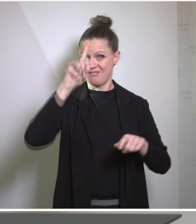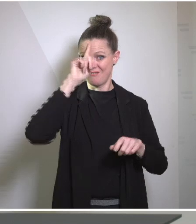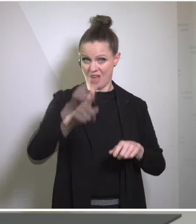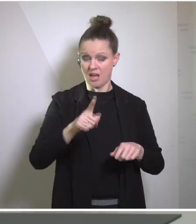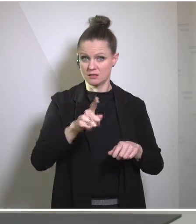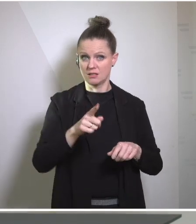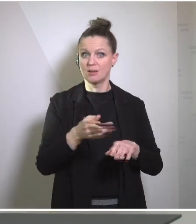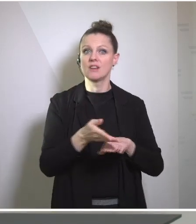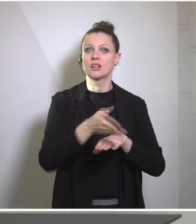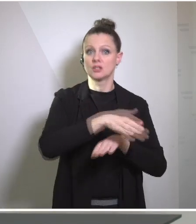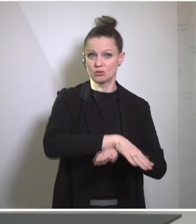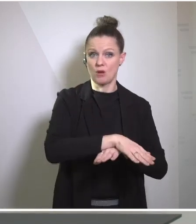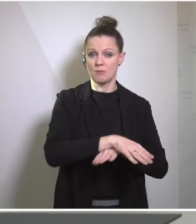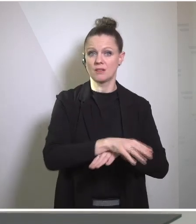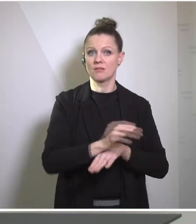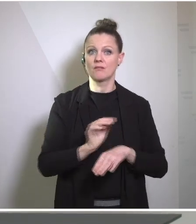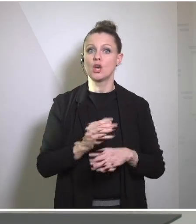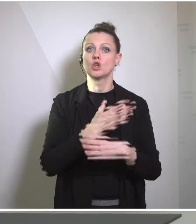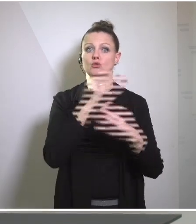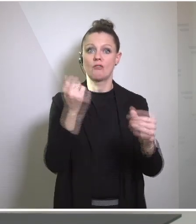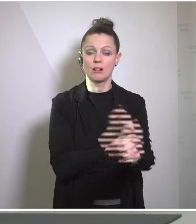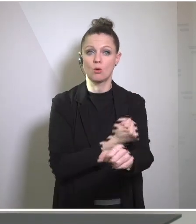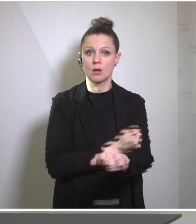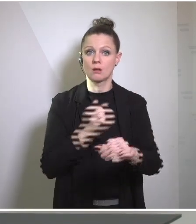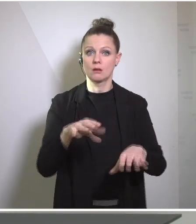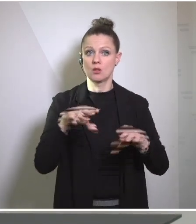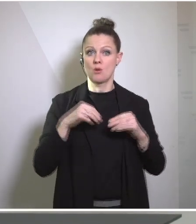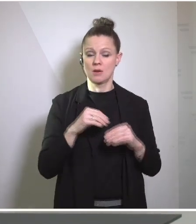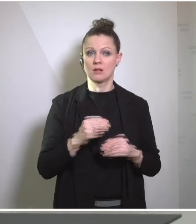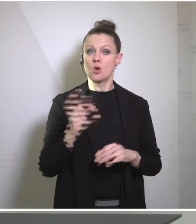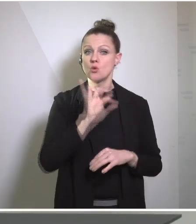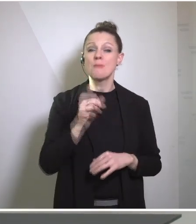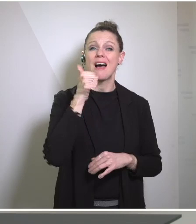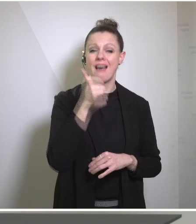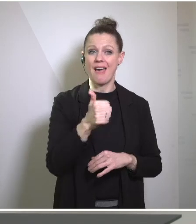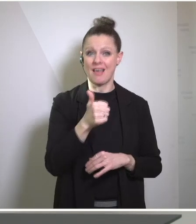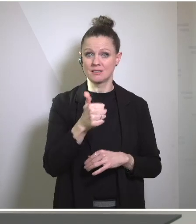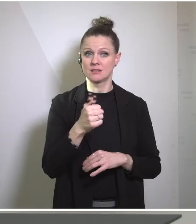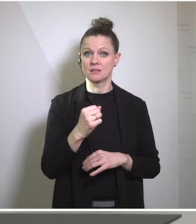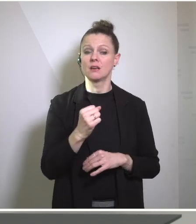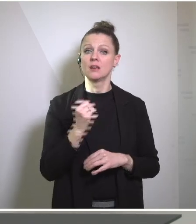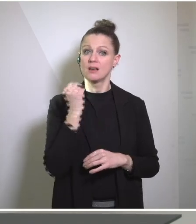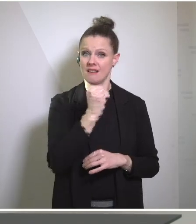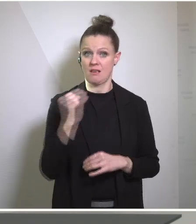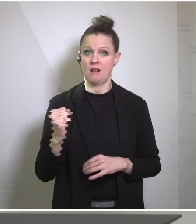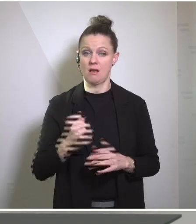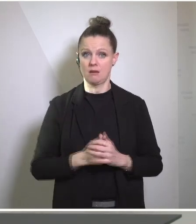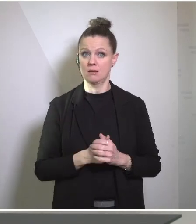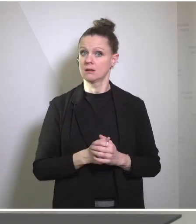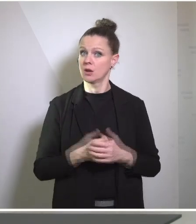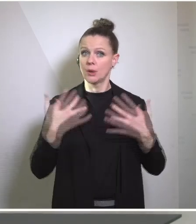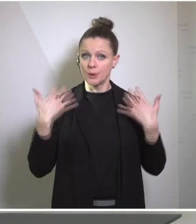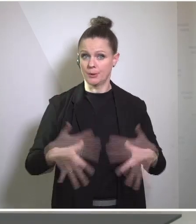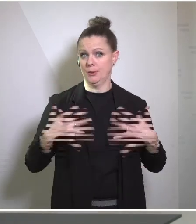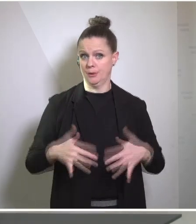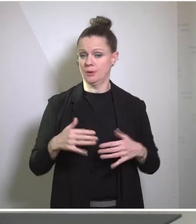an opioid overdose. The number one killer of Americans aged 18 to 45 is fentanyl. So